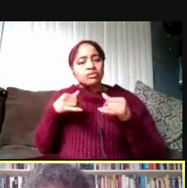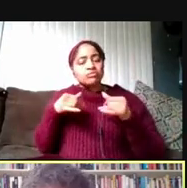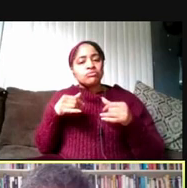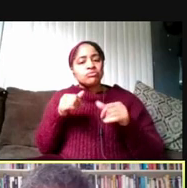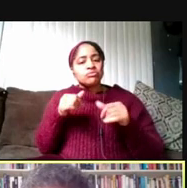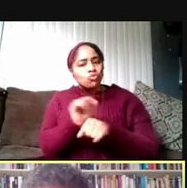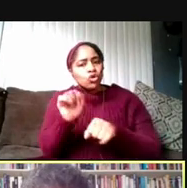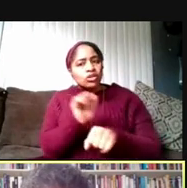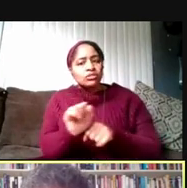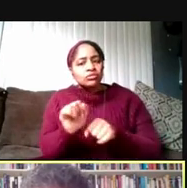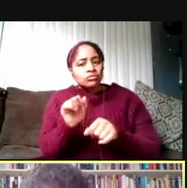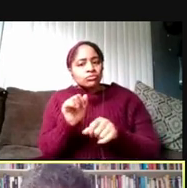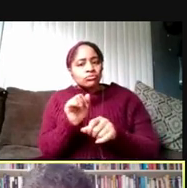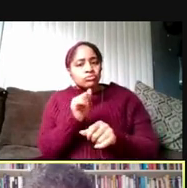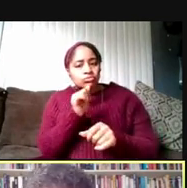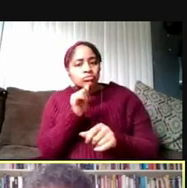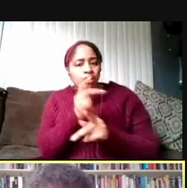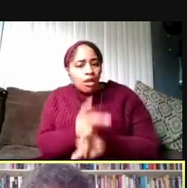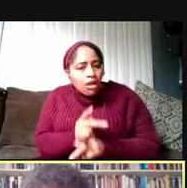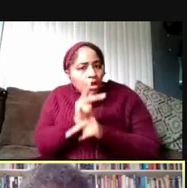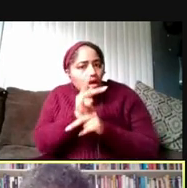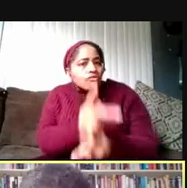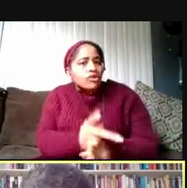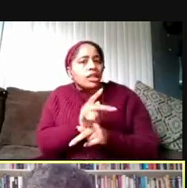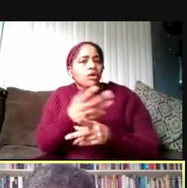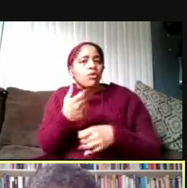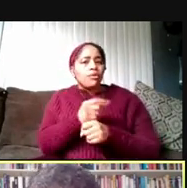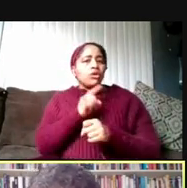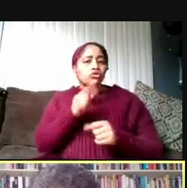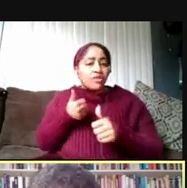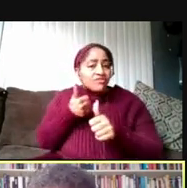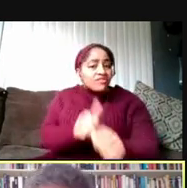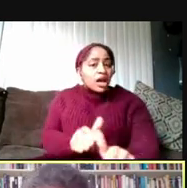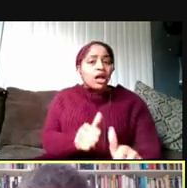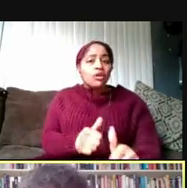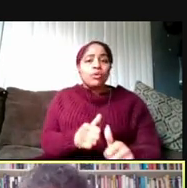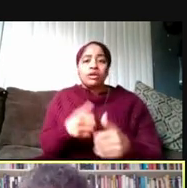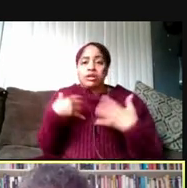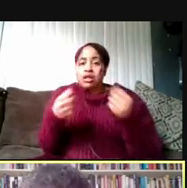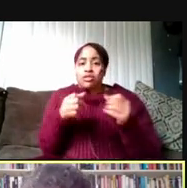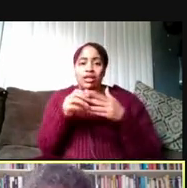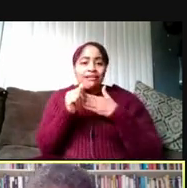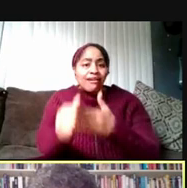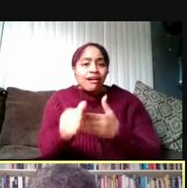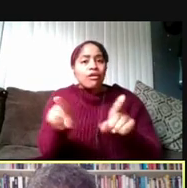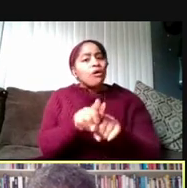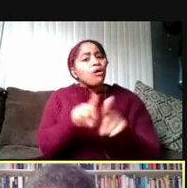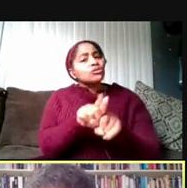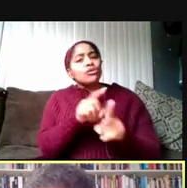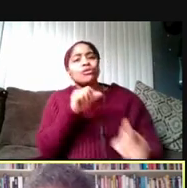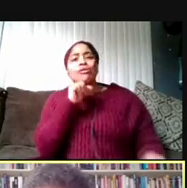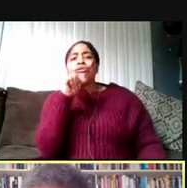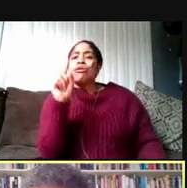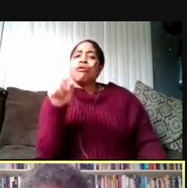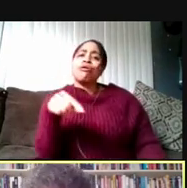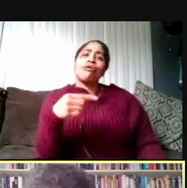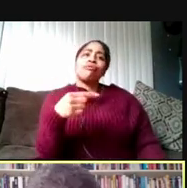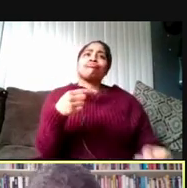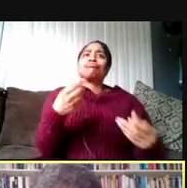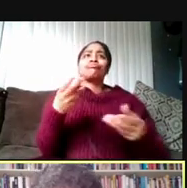We want to make sure that we're following the public health guidance, but also that we're not placing an unreasonable strain